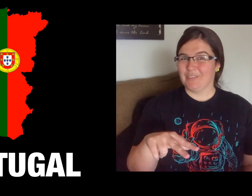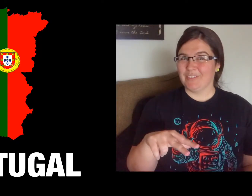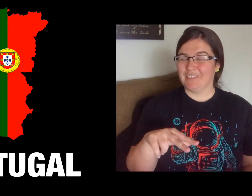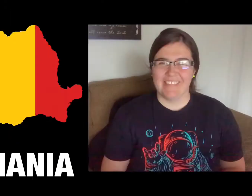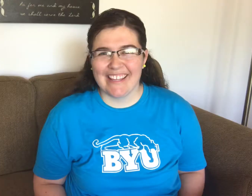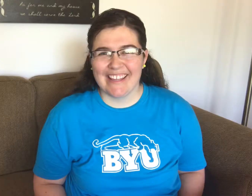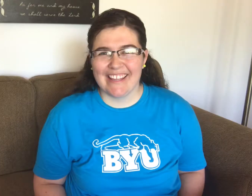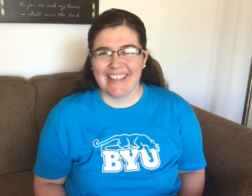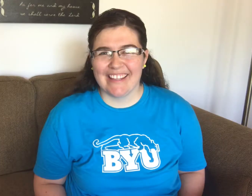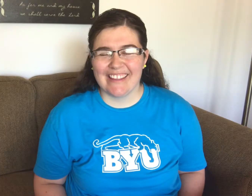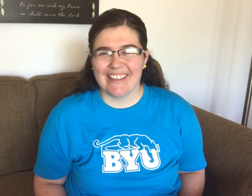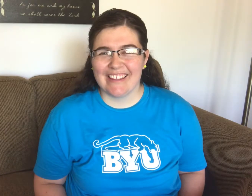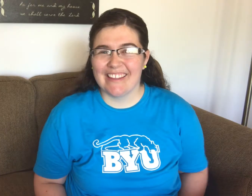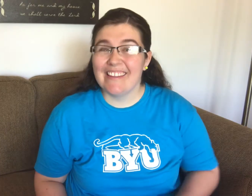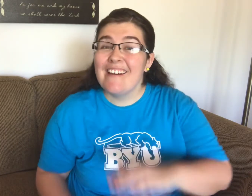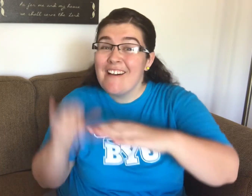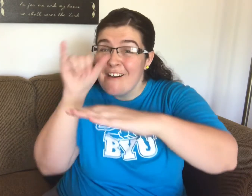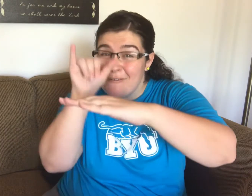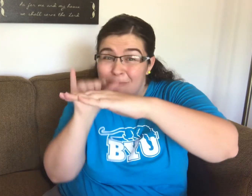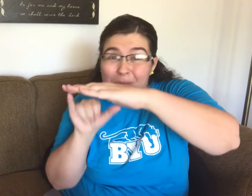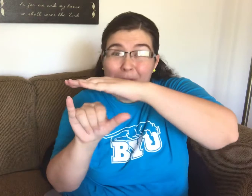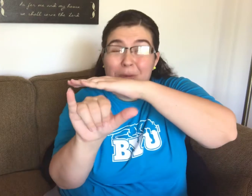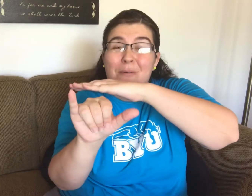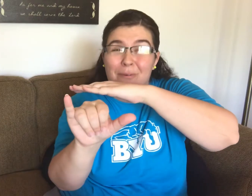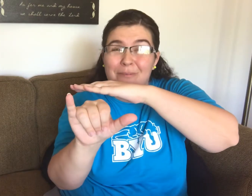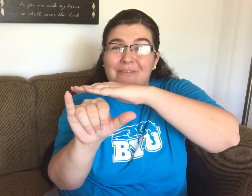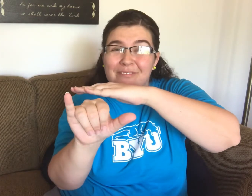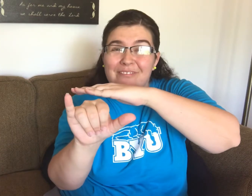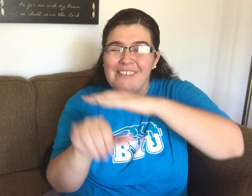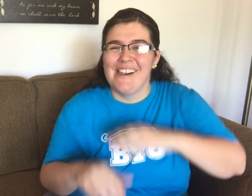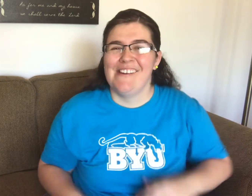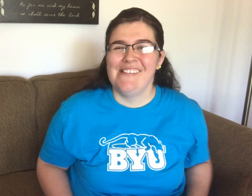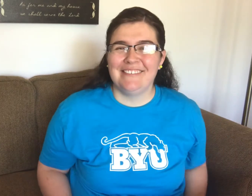Portuguese Sign Language for YOUTUBE